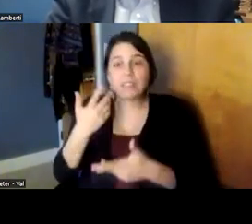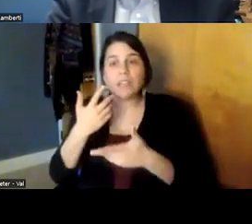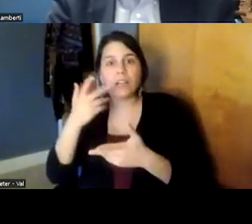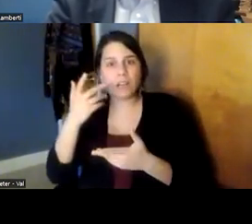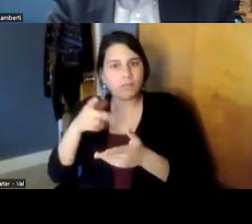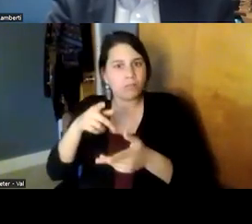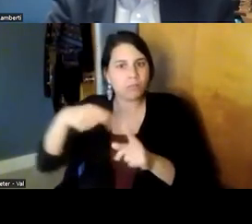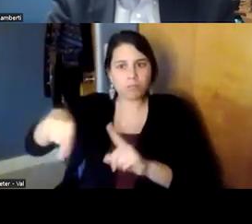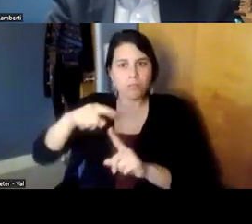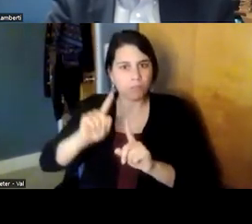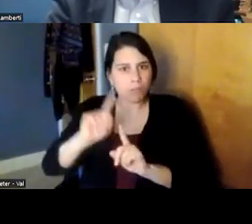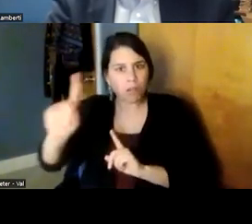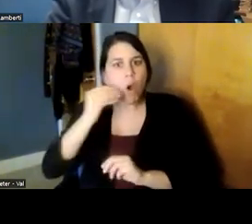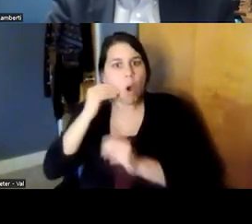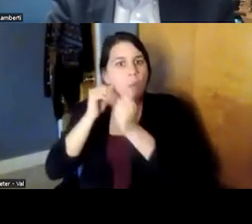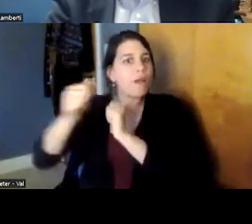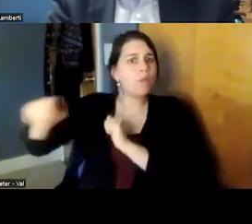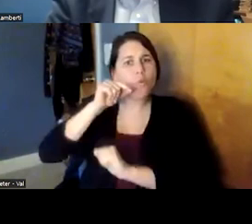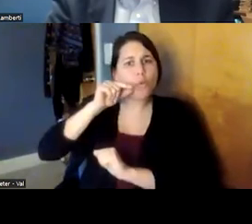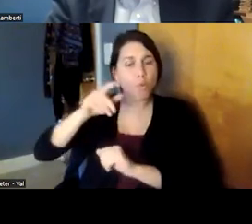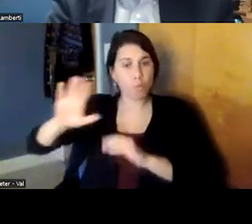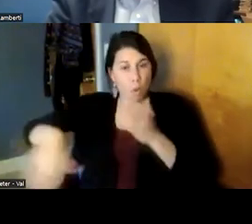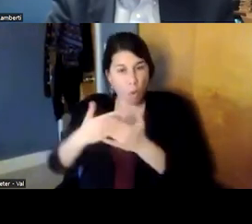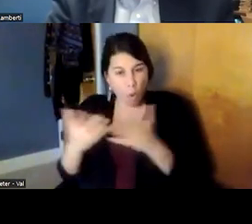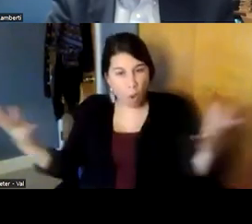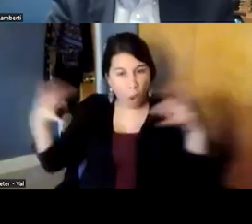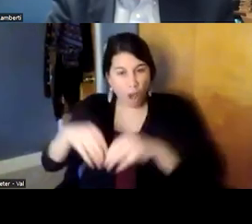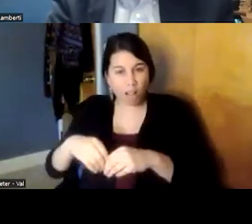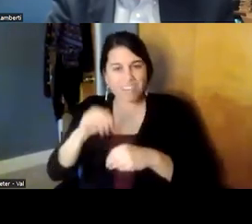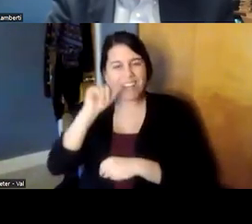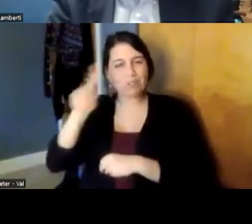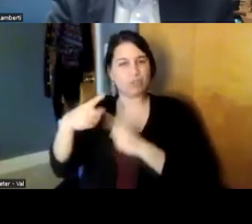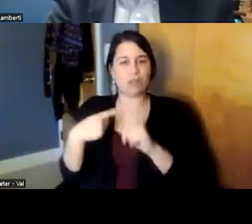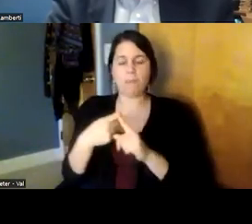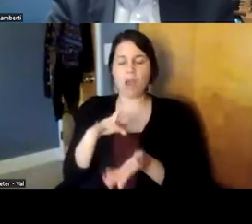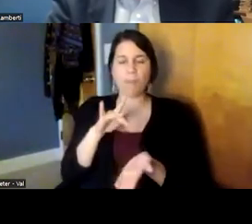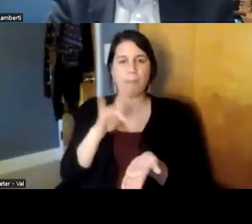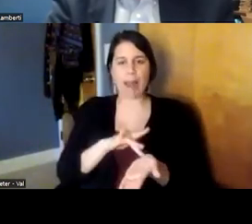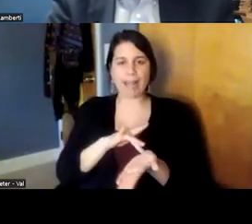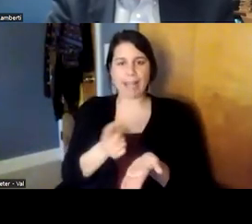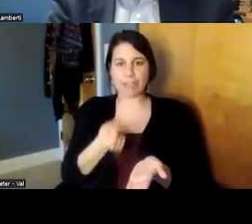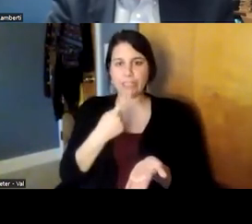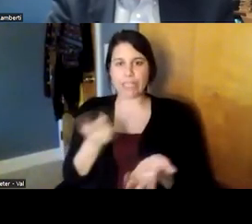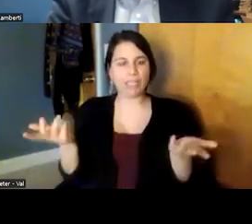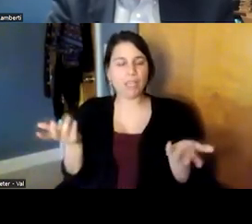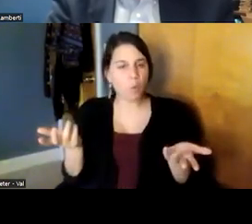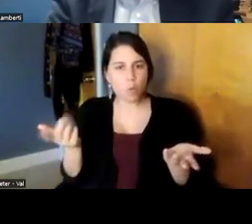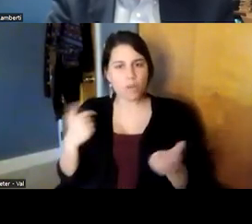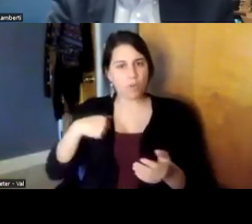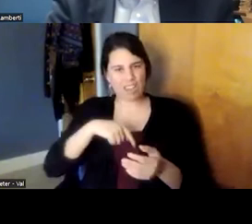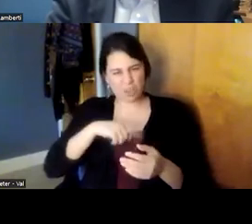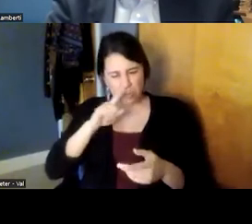facts you know all of us it's not just about the medication um we have we have changed the paradigm